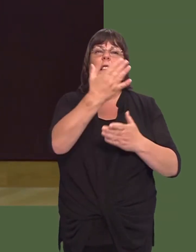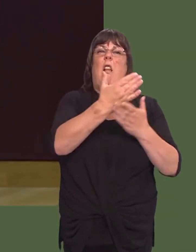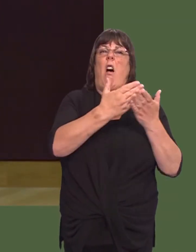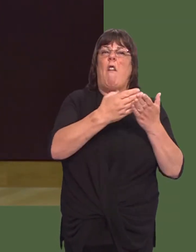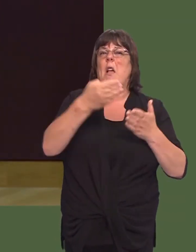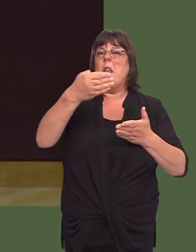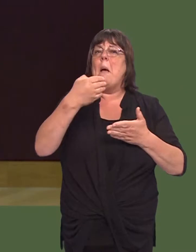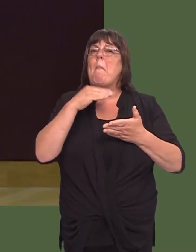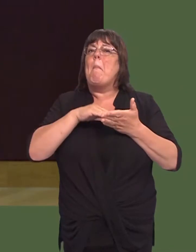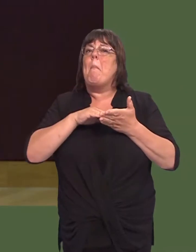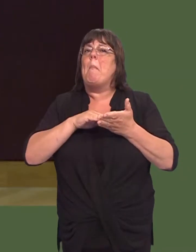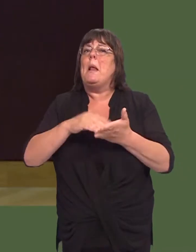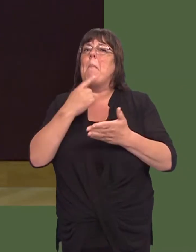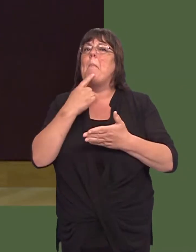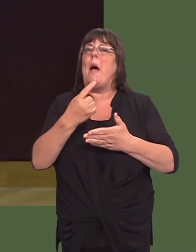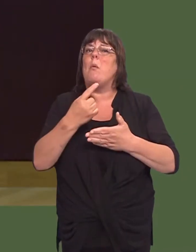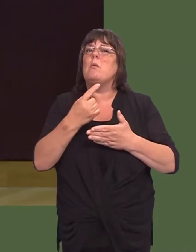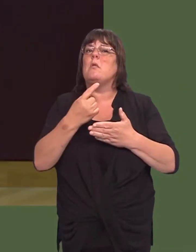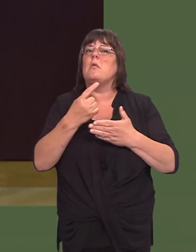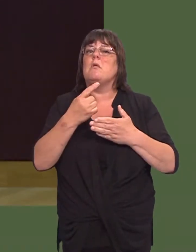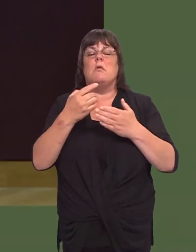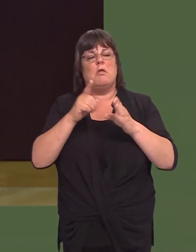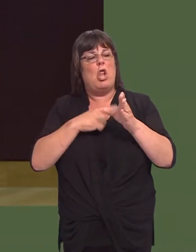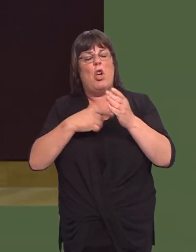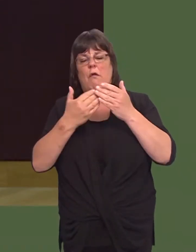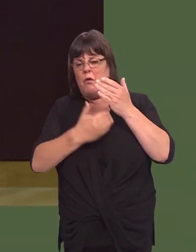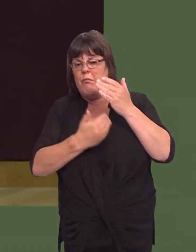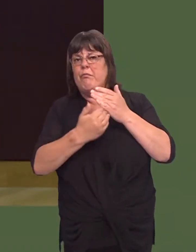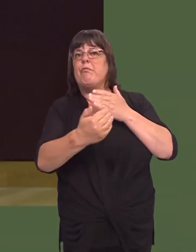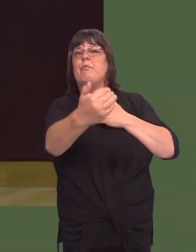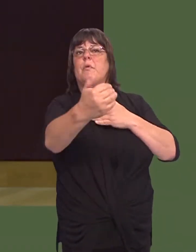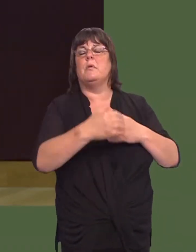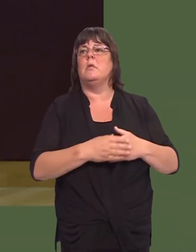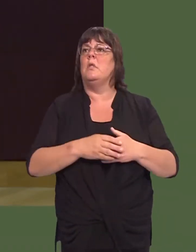million to £9 million a year many, many years in the future for a limited period of time.